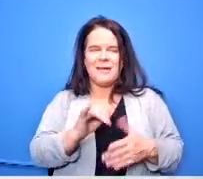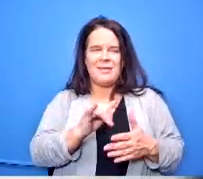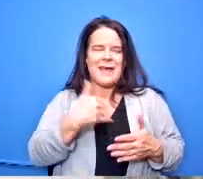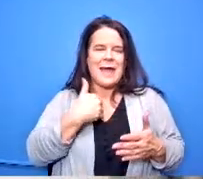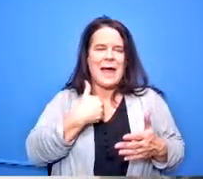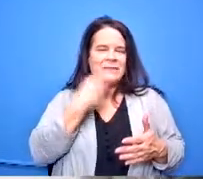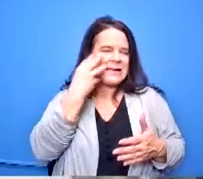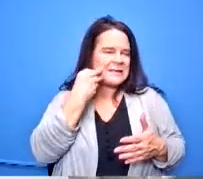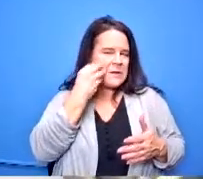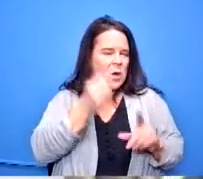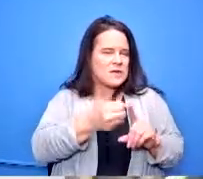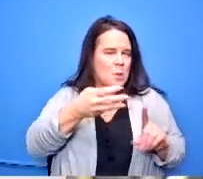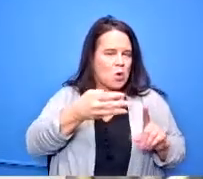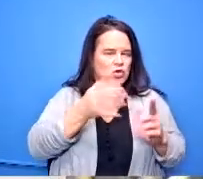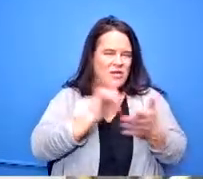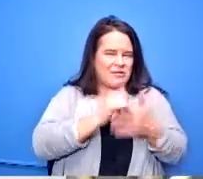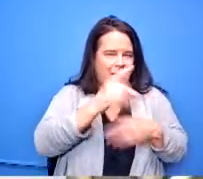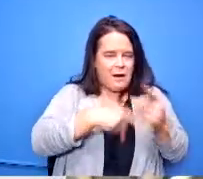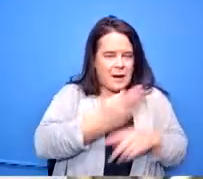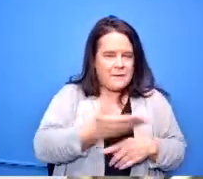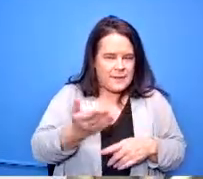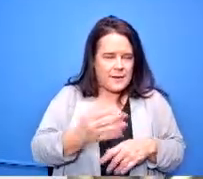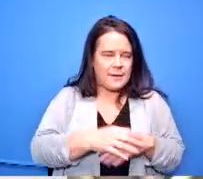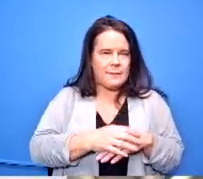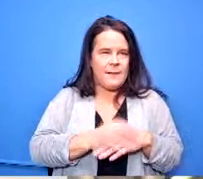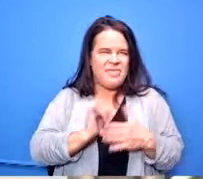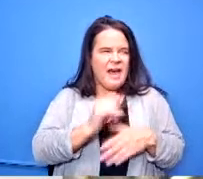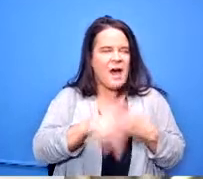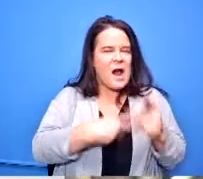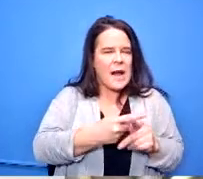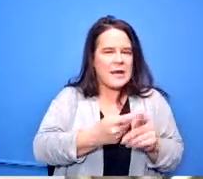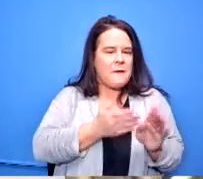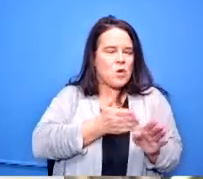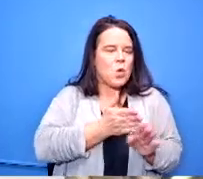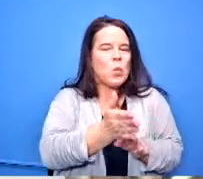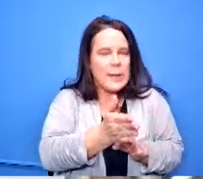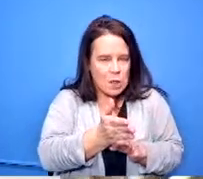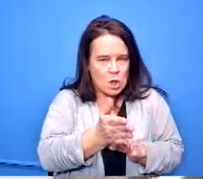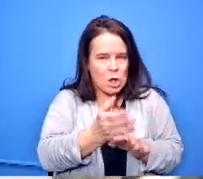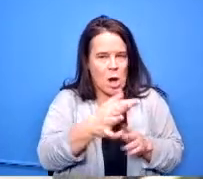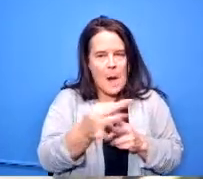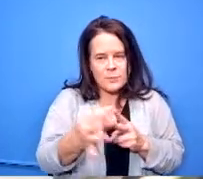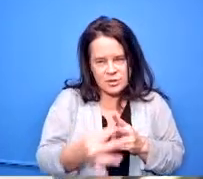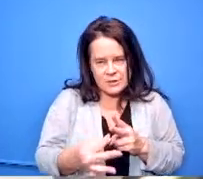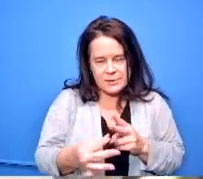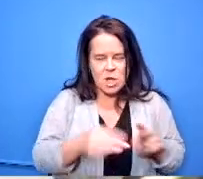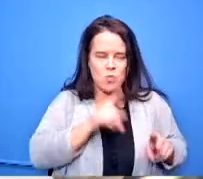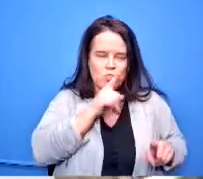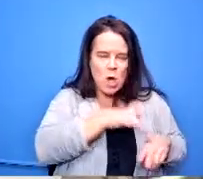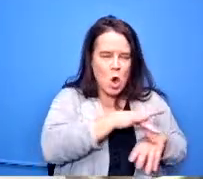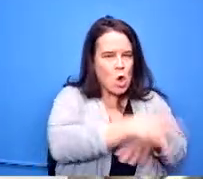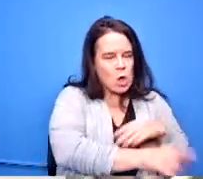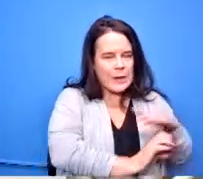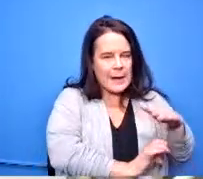idea or that sort of career pathway very early on in in the elementary as well it's probably not as